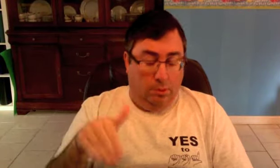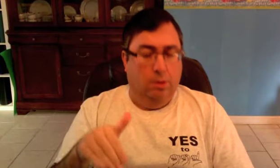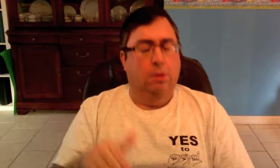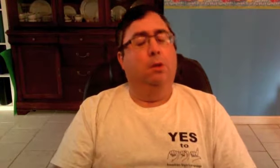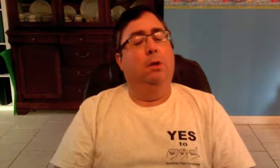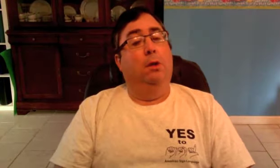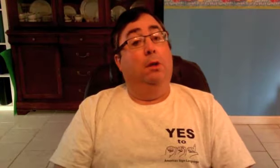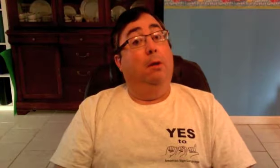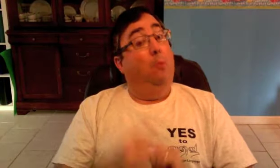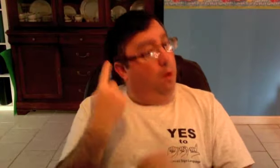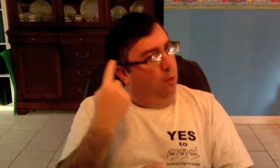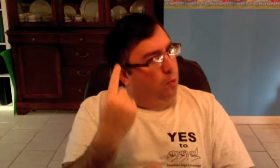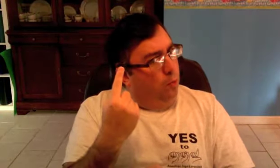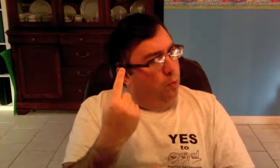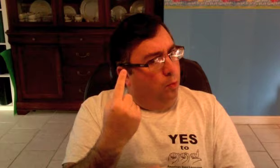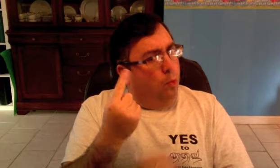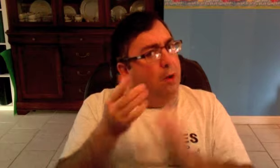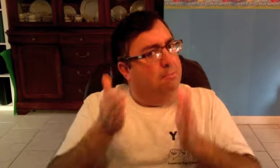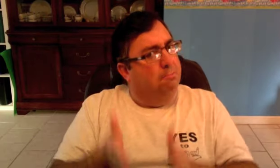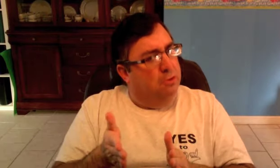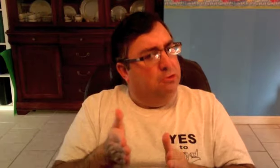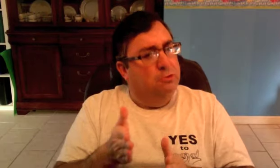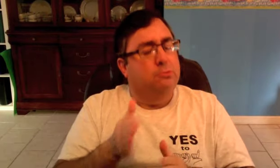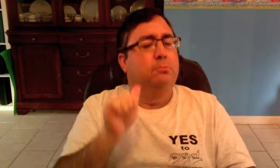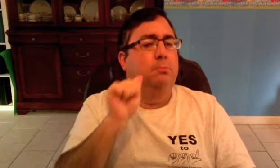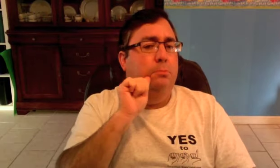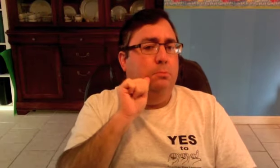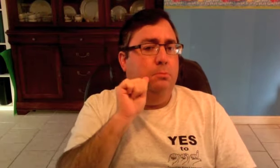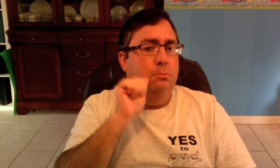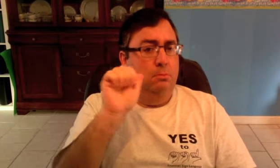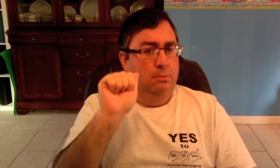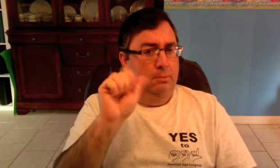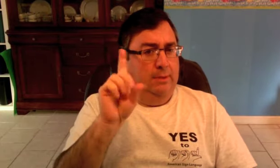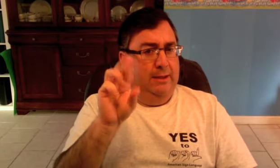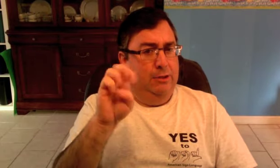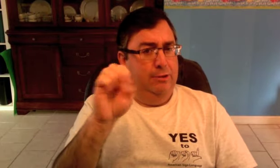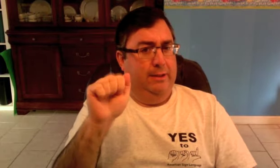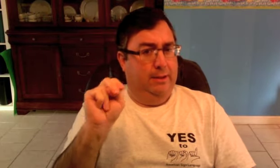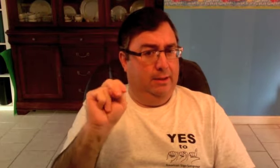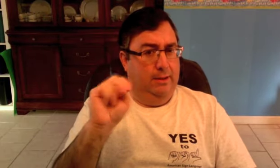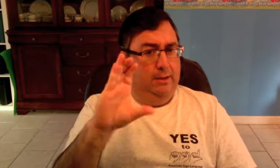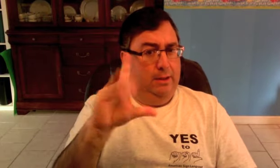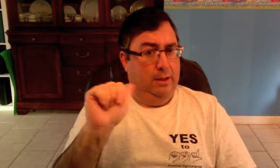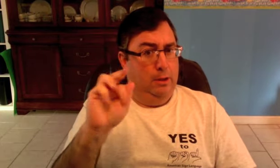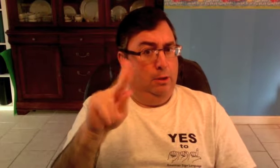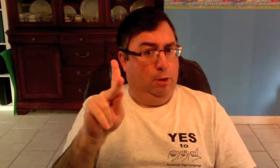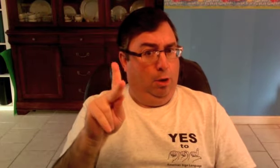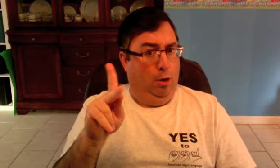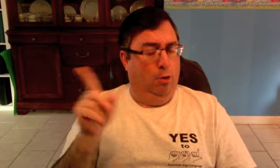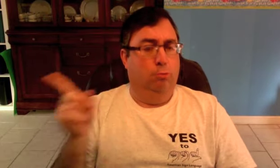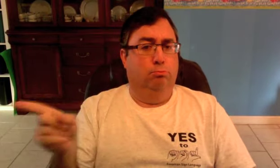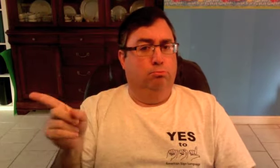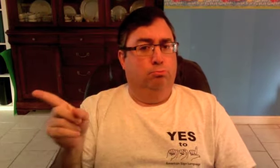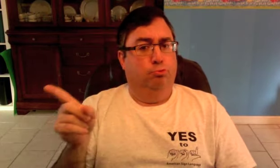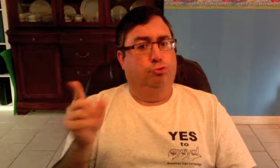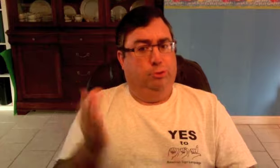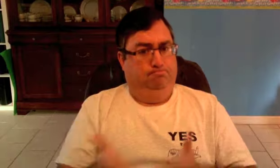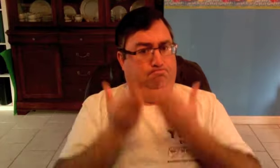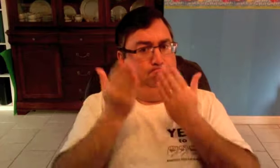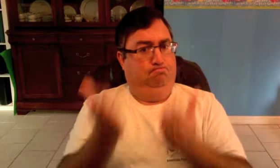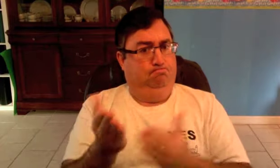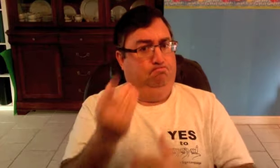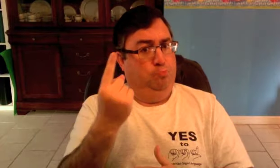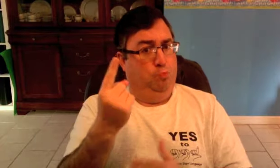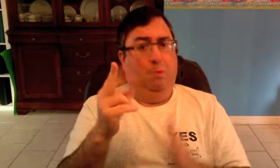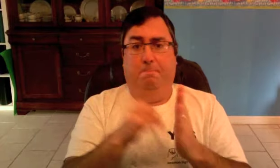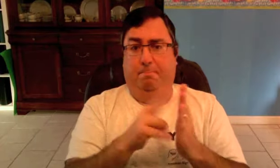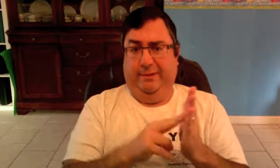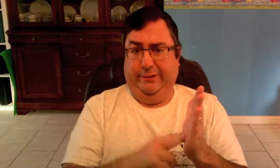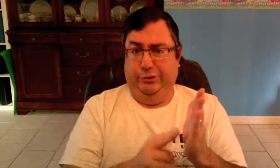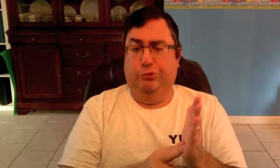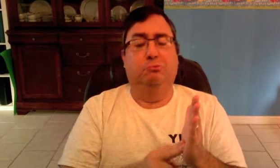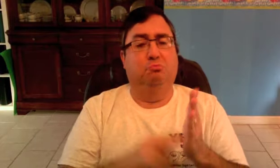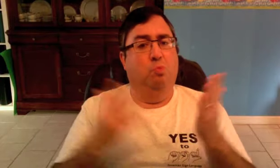One person, Adrean Clark, submitted a petition to